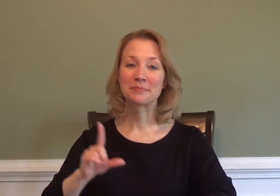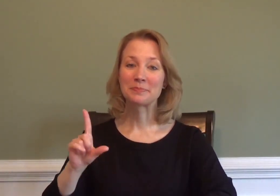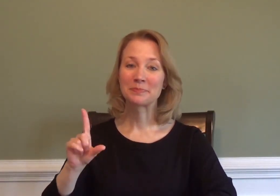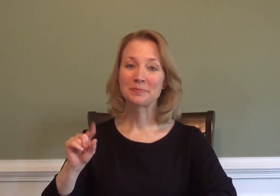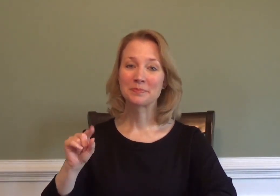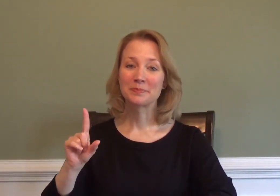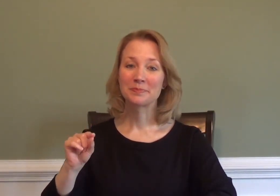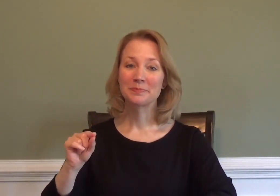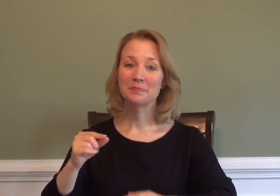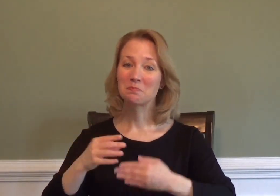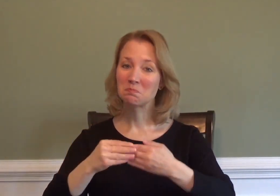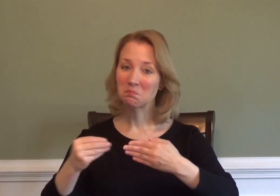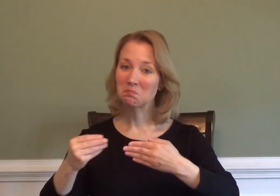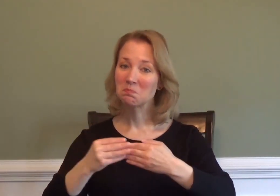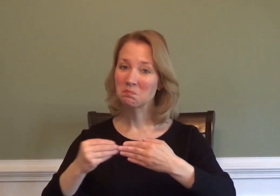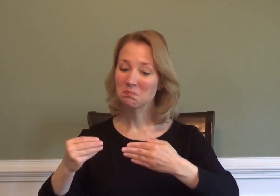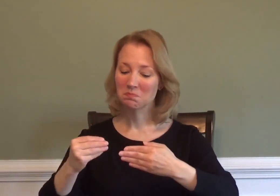20 DOLLARS